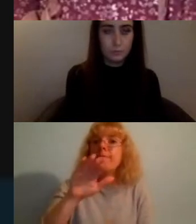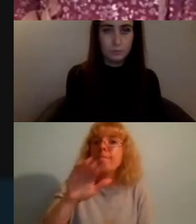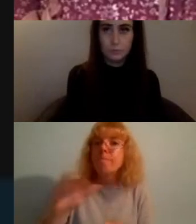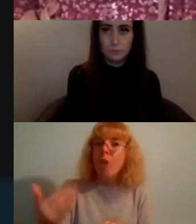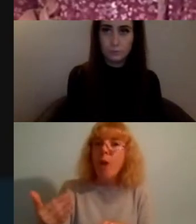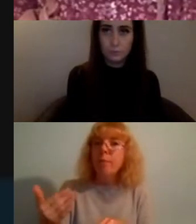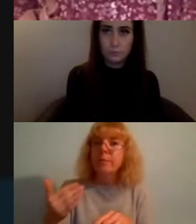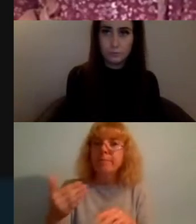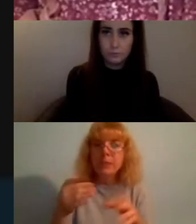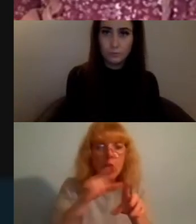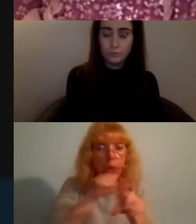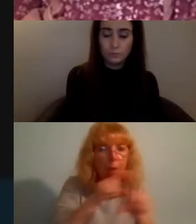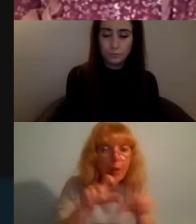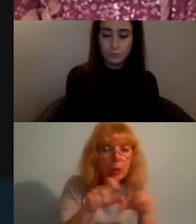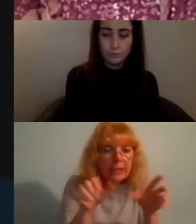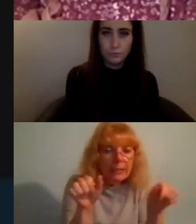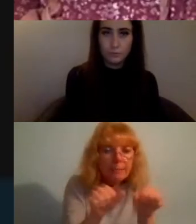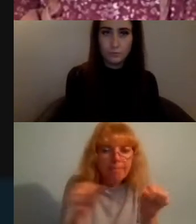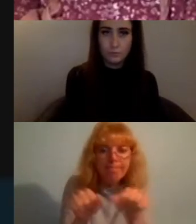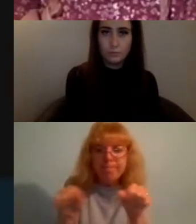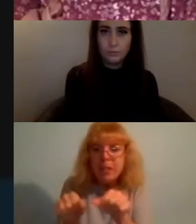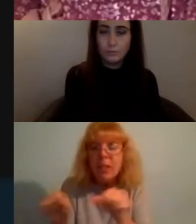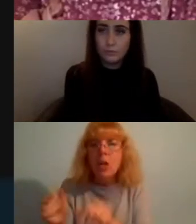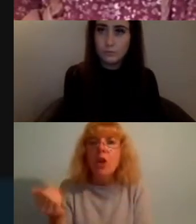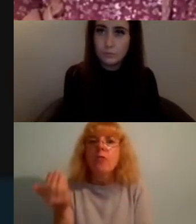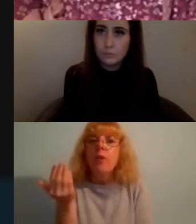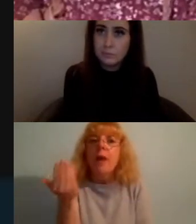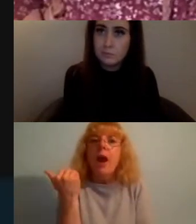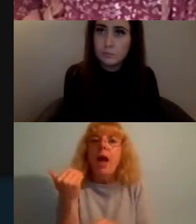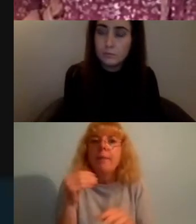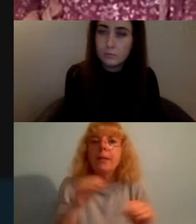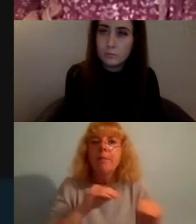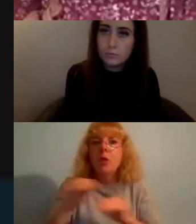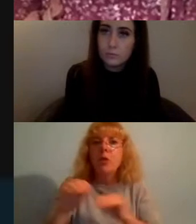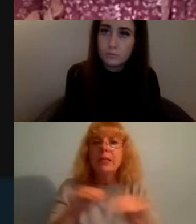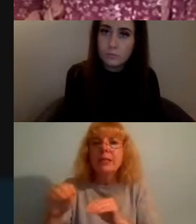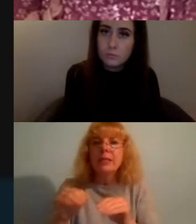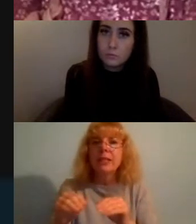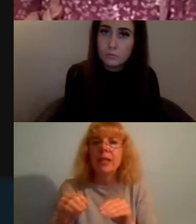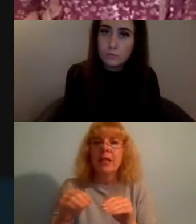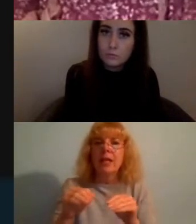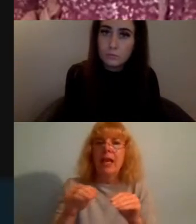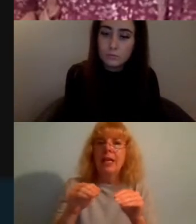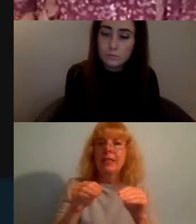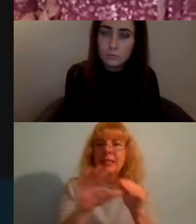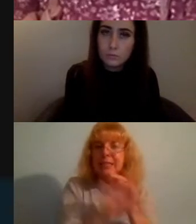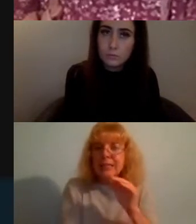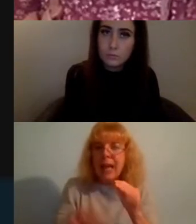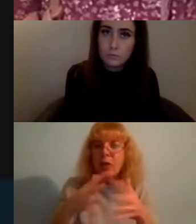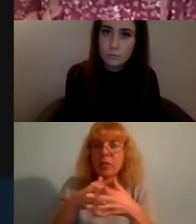from climate movements in South America from you know the Caribbean islands, from conservationists,